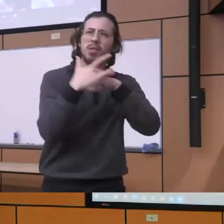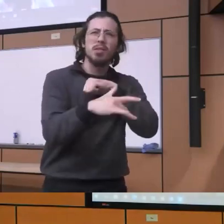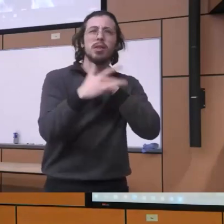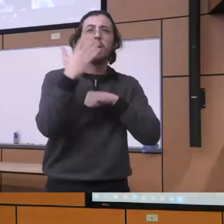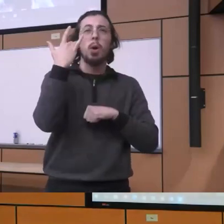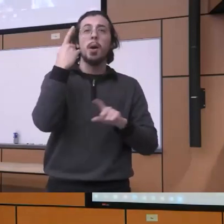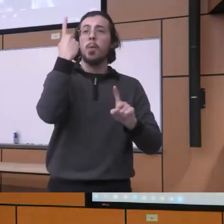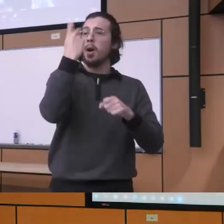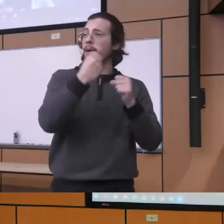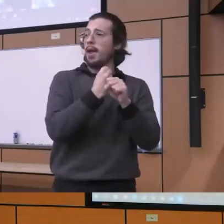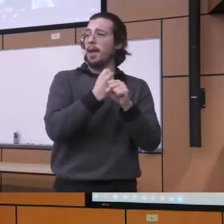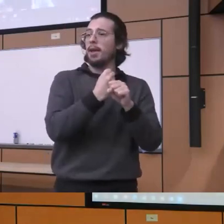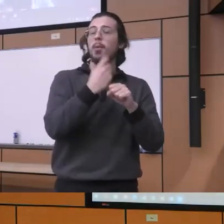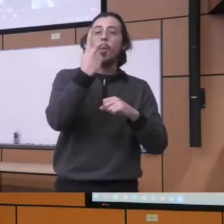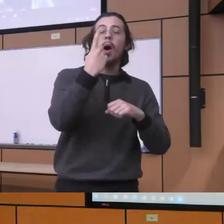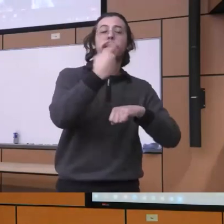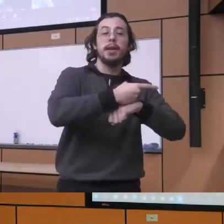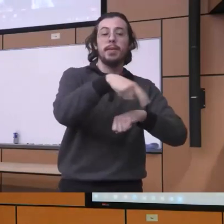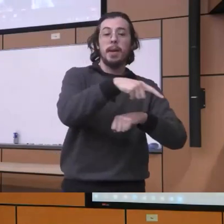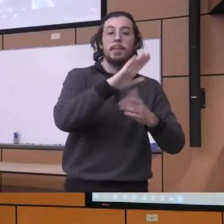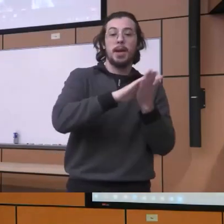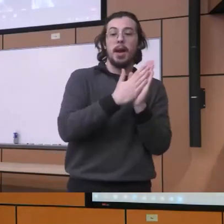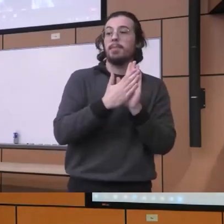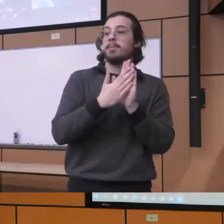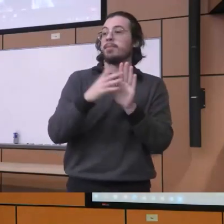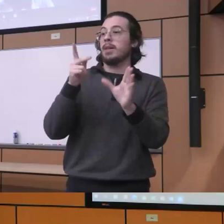practitioners and psychiatrists if they have not been really kind of prepared from really early